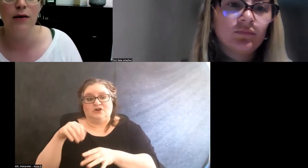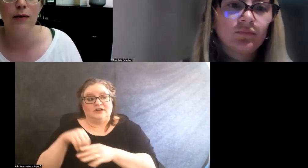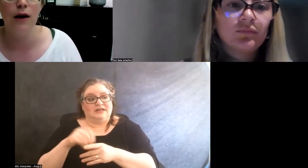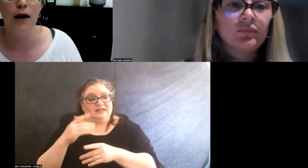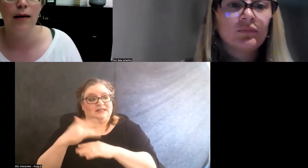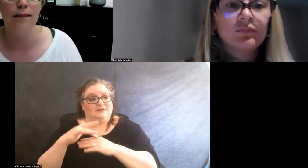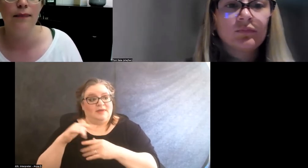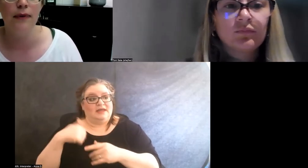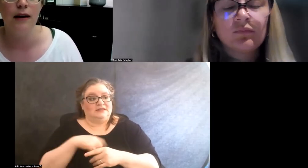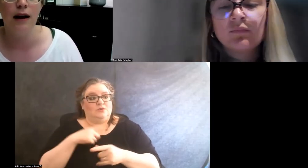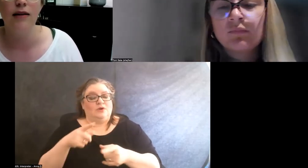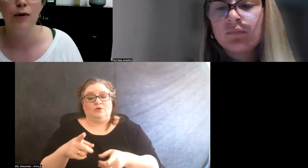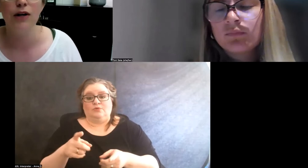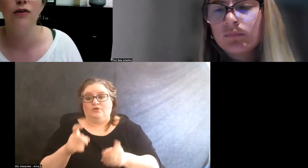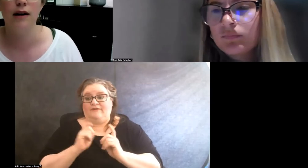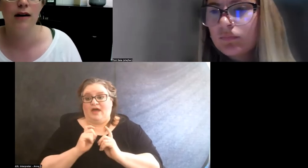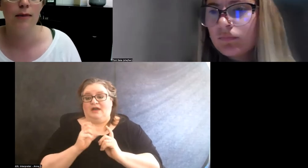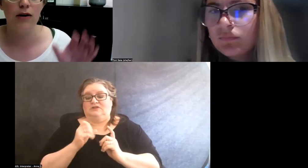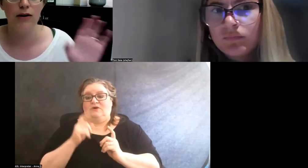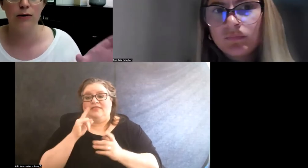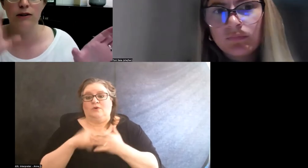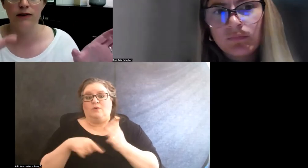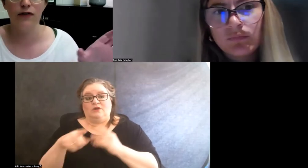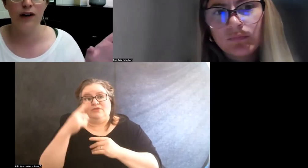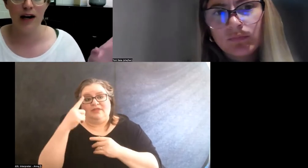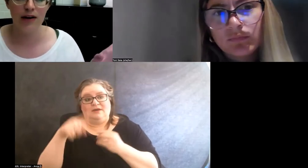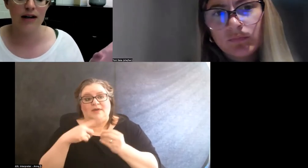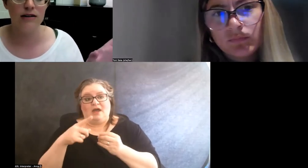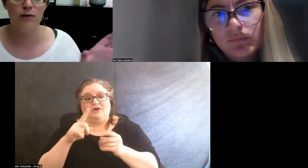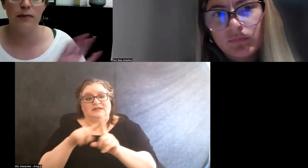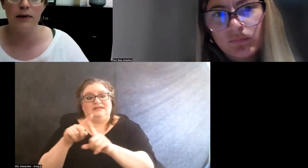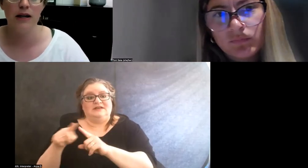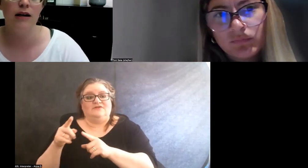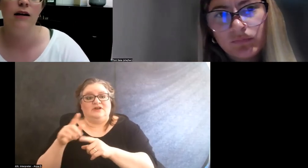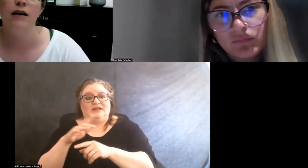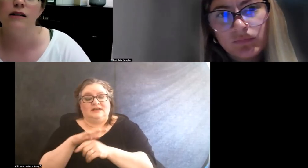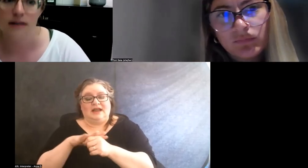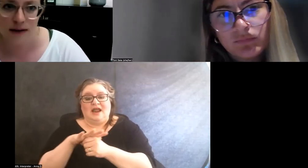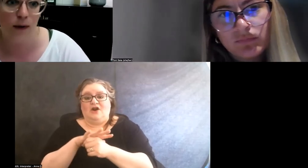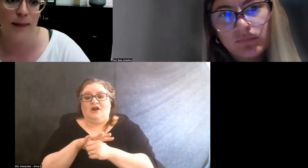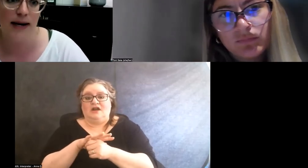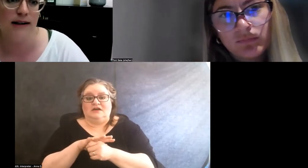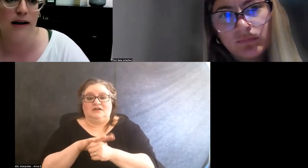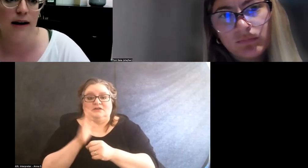So I think what you're thinking about in terms of different areas would be so amazing.